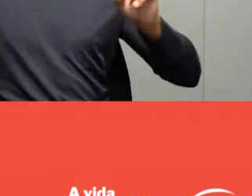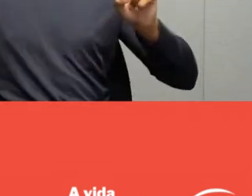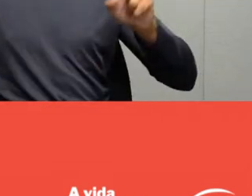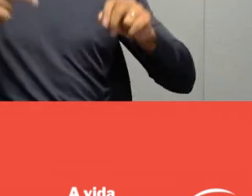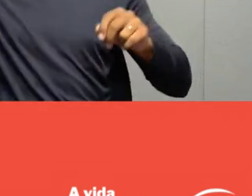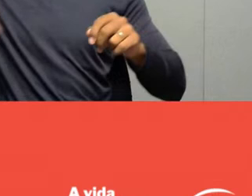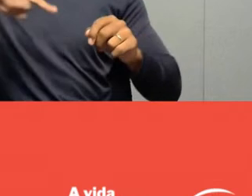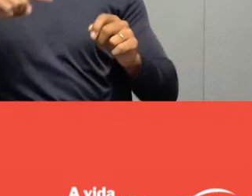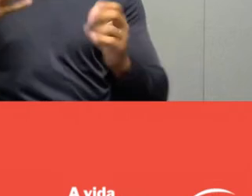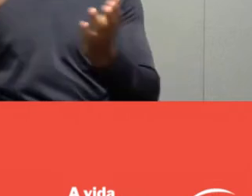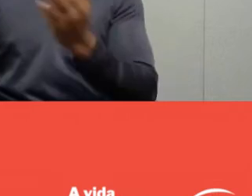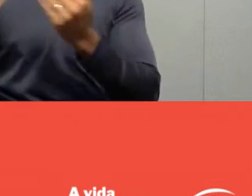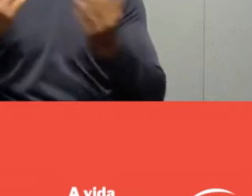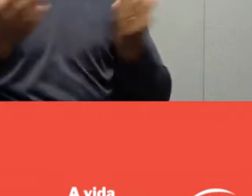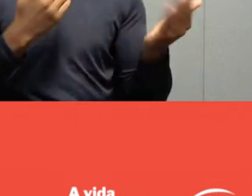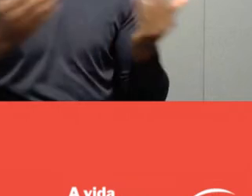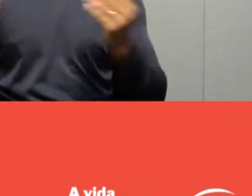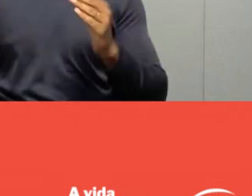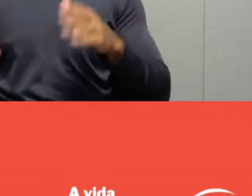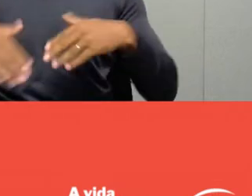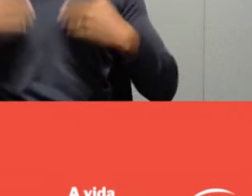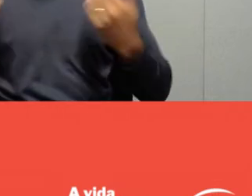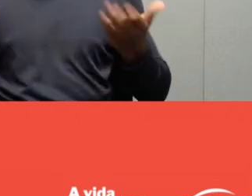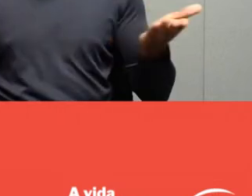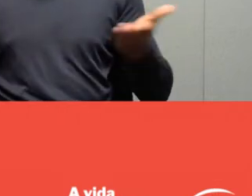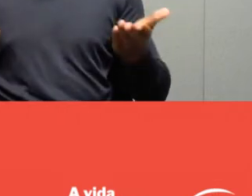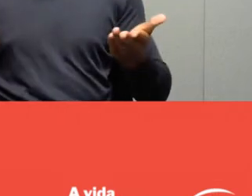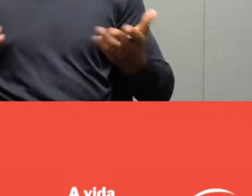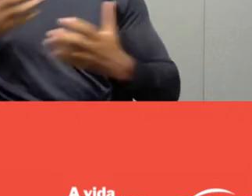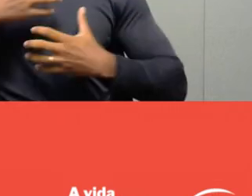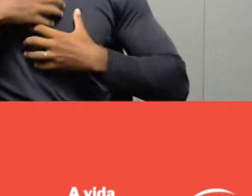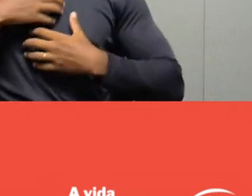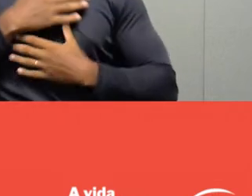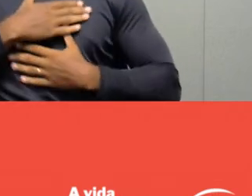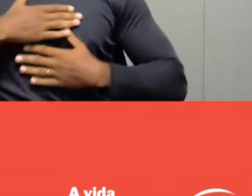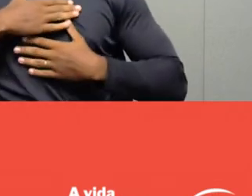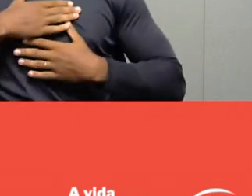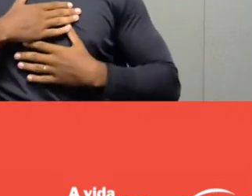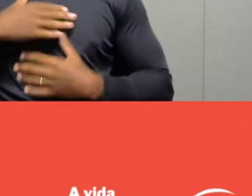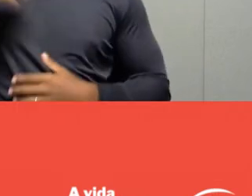And we have the honor and pleasure of counting on the participation